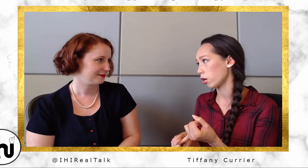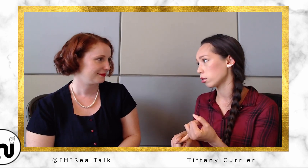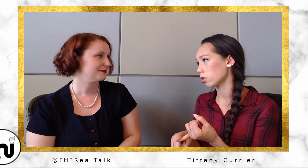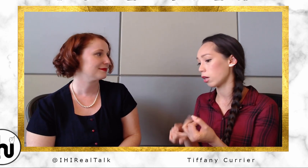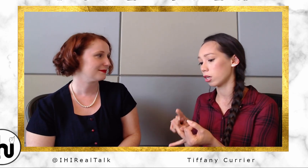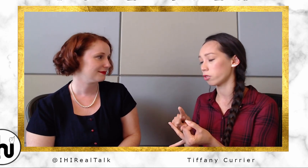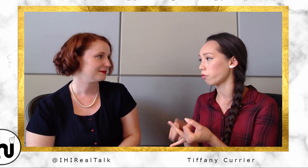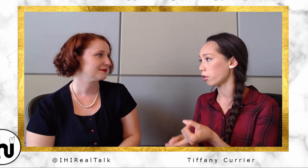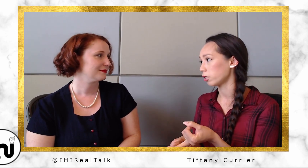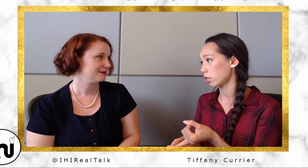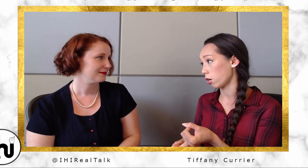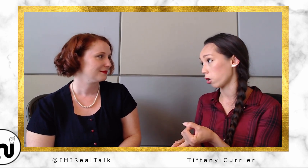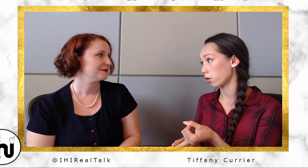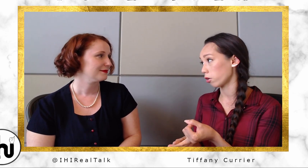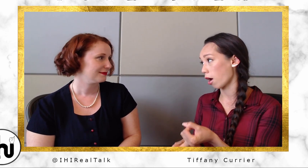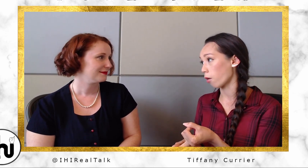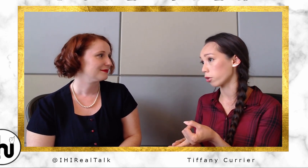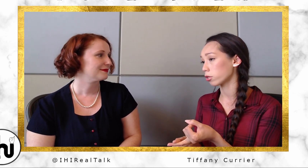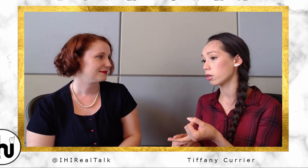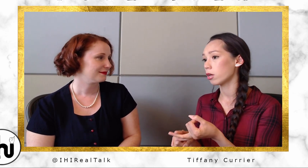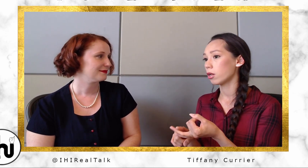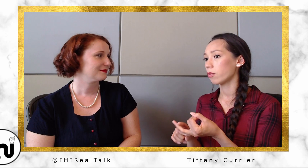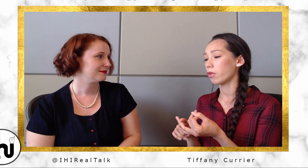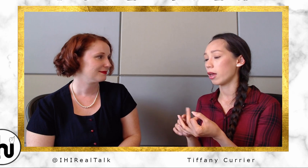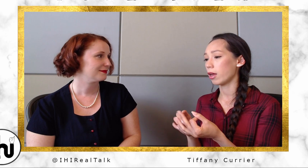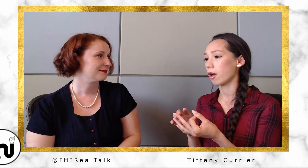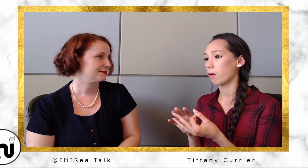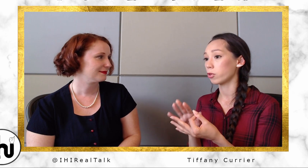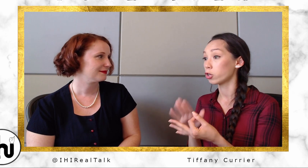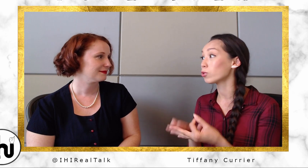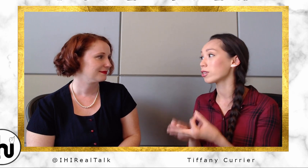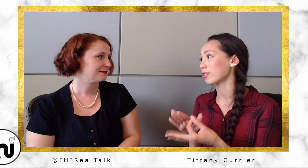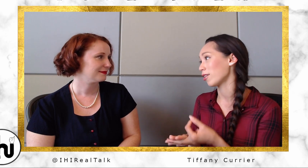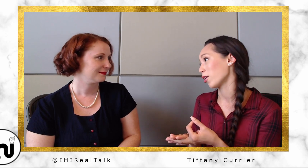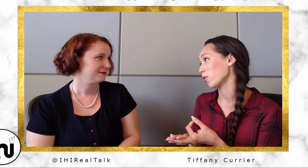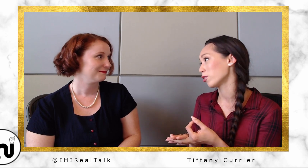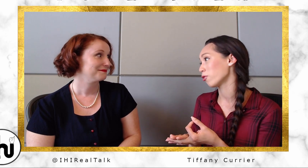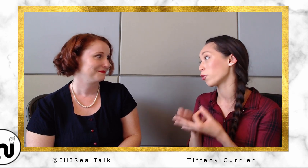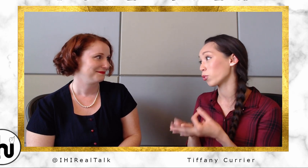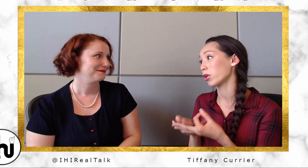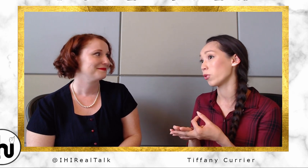They get to volunteer, their hours. They use the sign language for real with